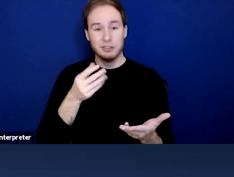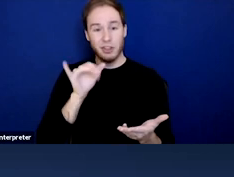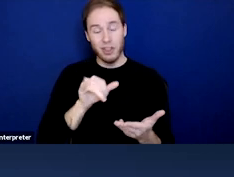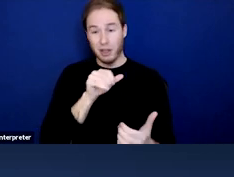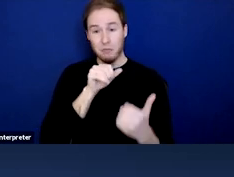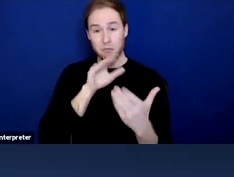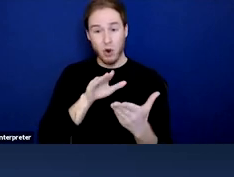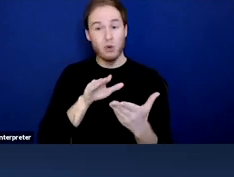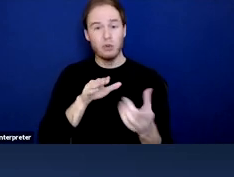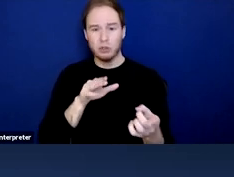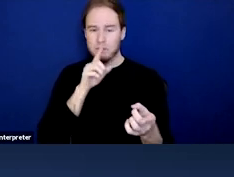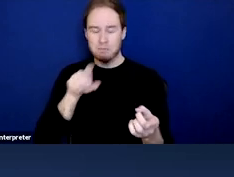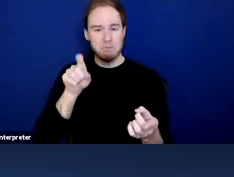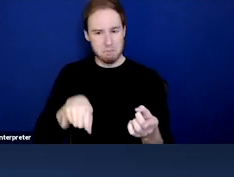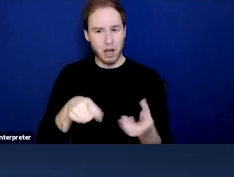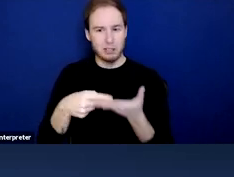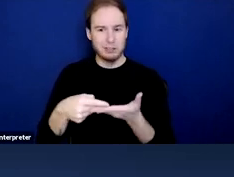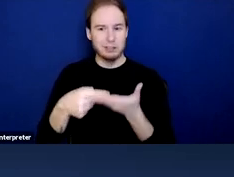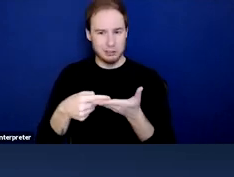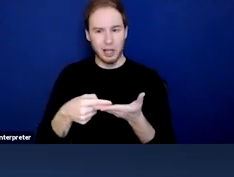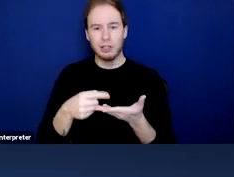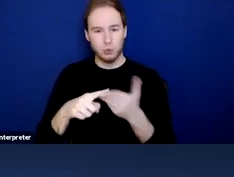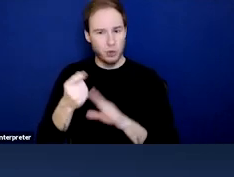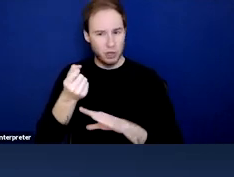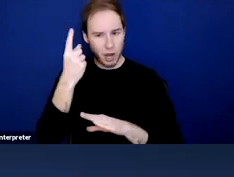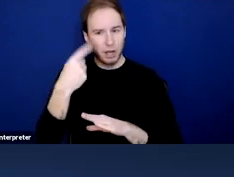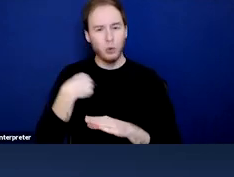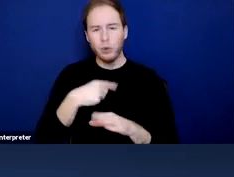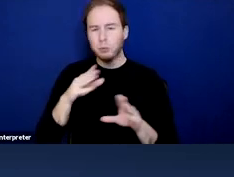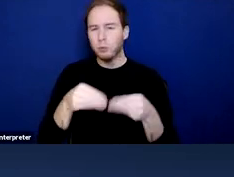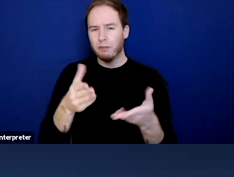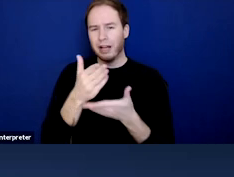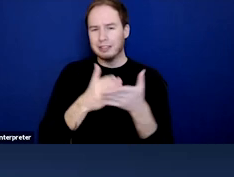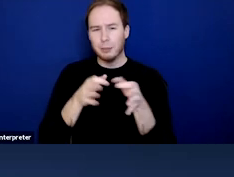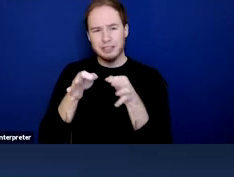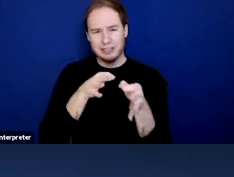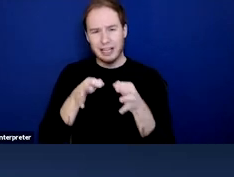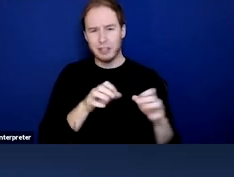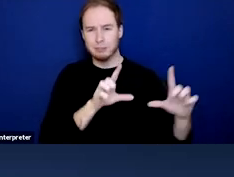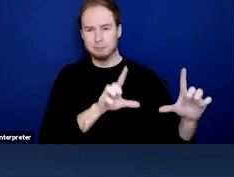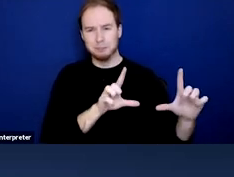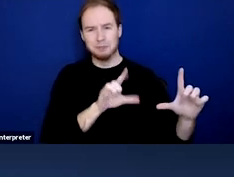it's a must. And we've also tried to provide some definitions in call-out boxes to really further clarify